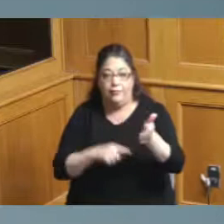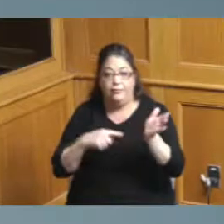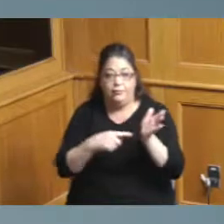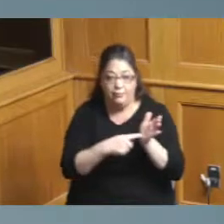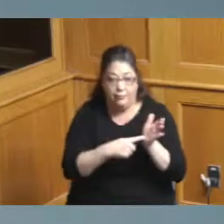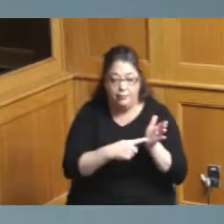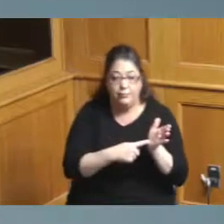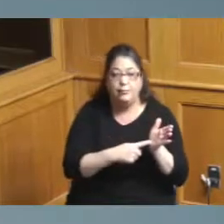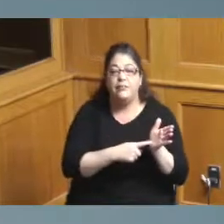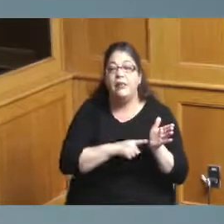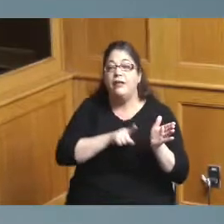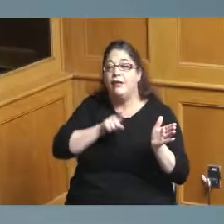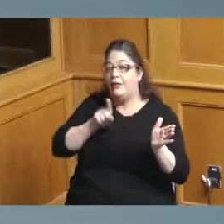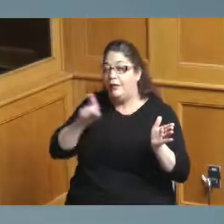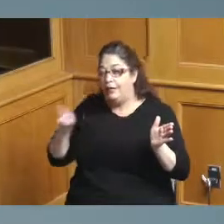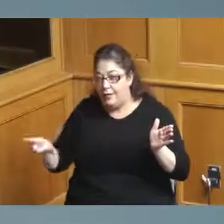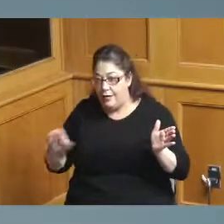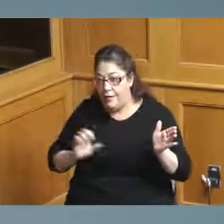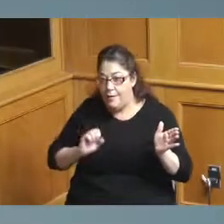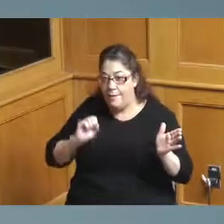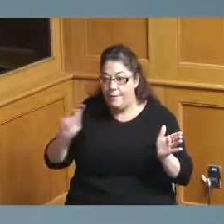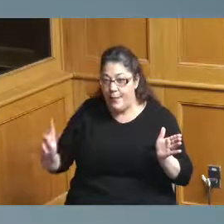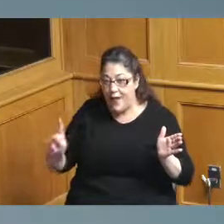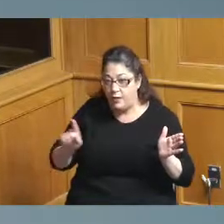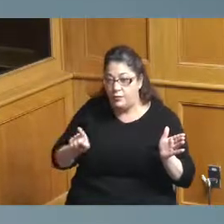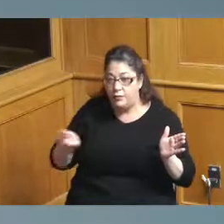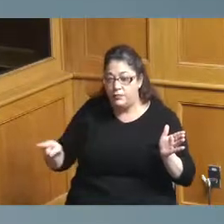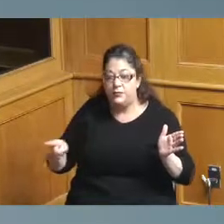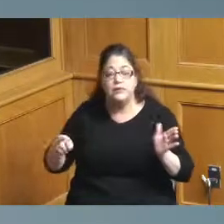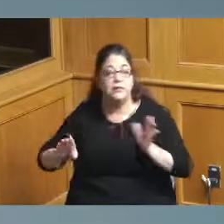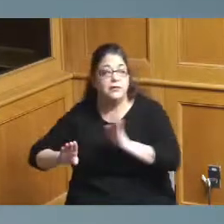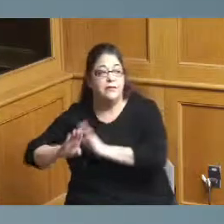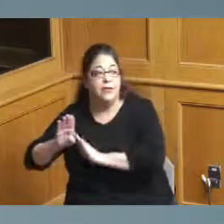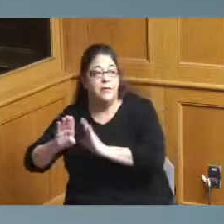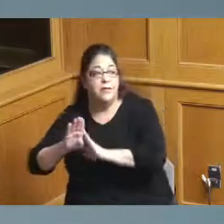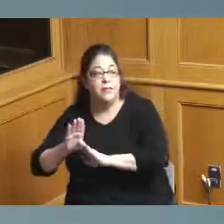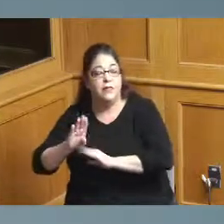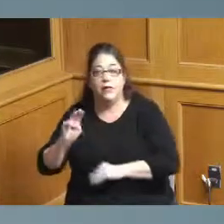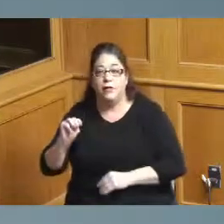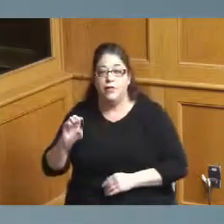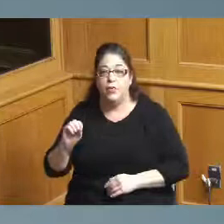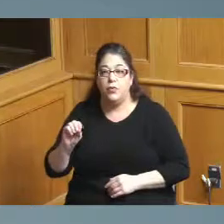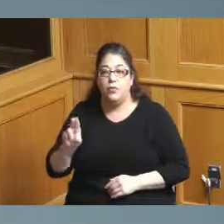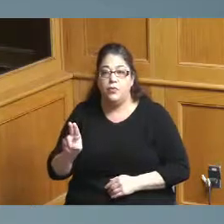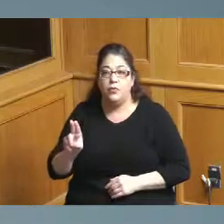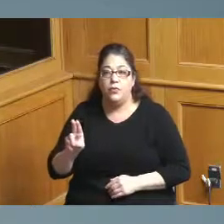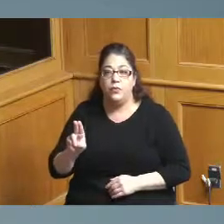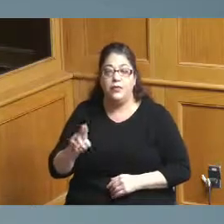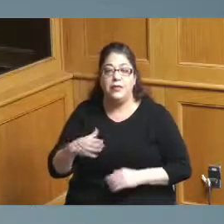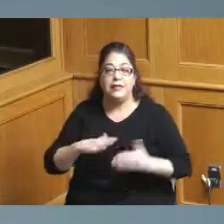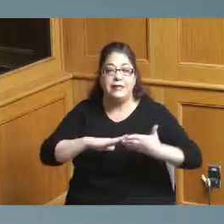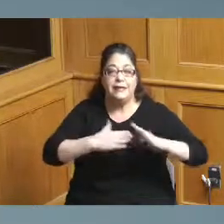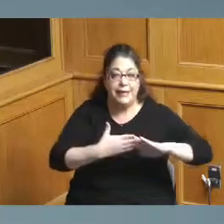have to happen here is the the development of a of an MOU between the city the county and 3CDC which